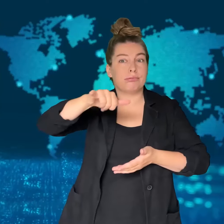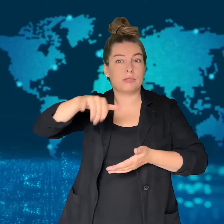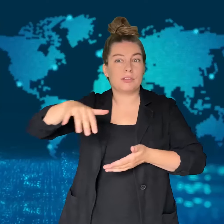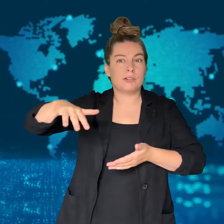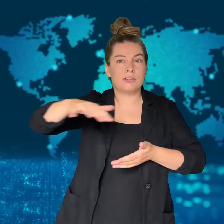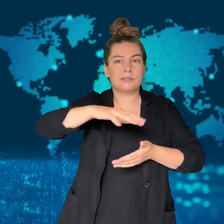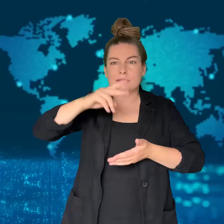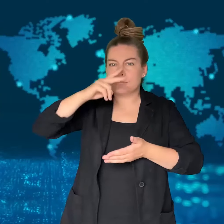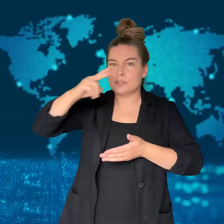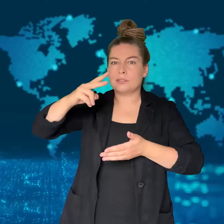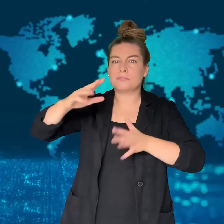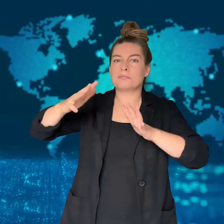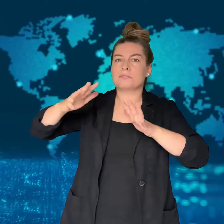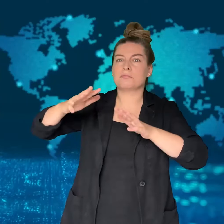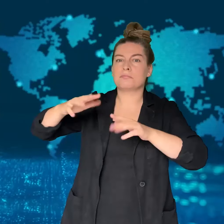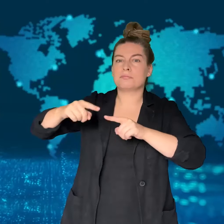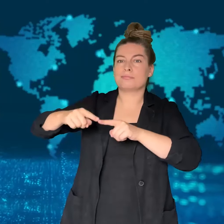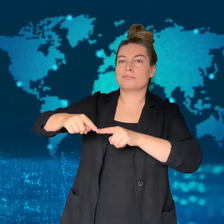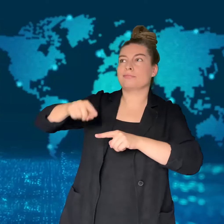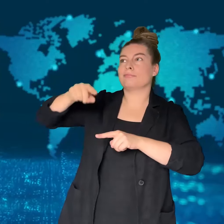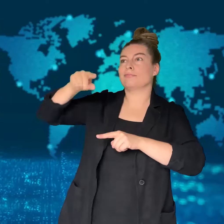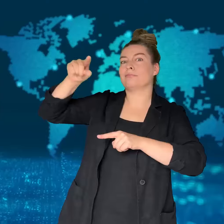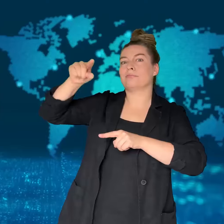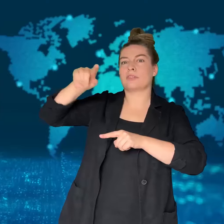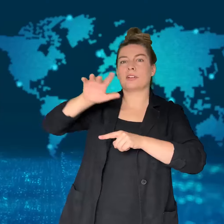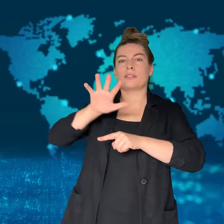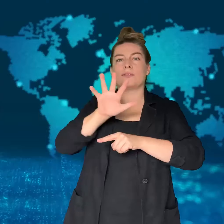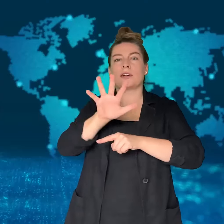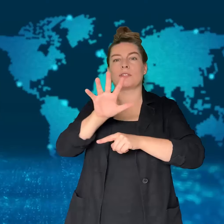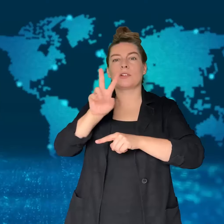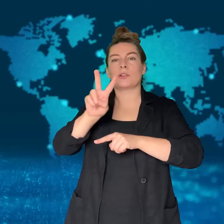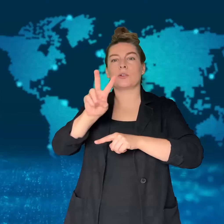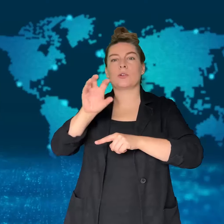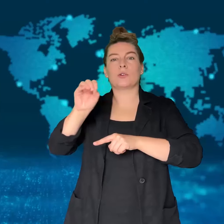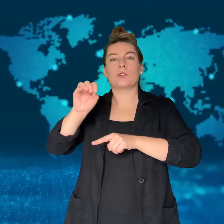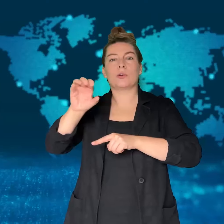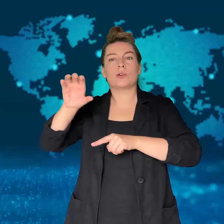Several videos posted on social media showed